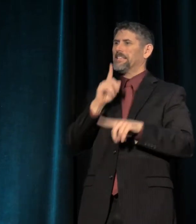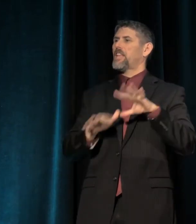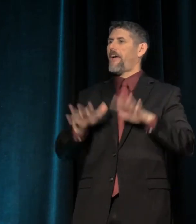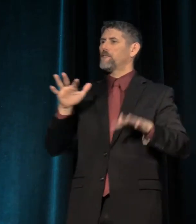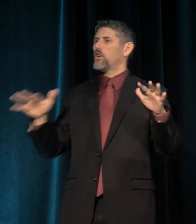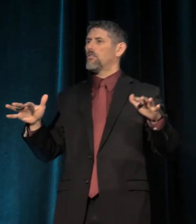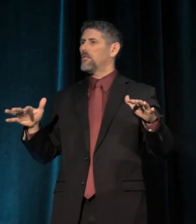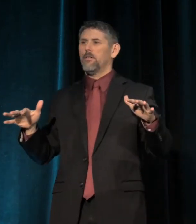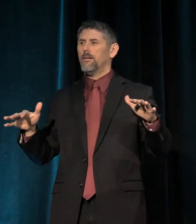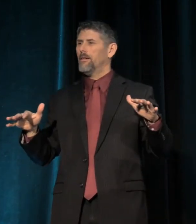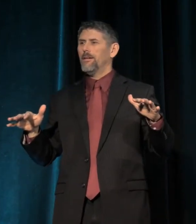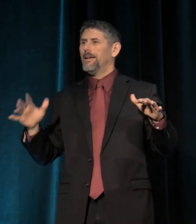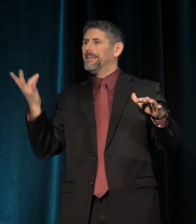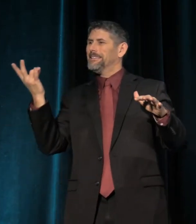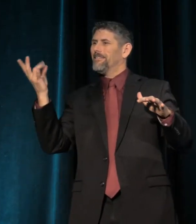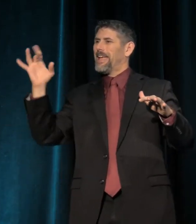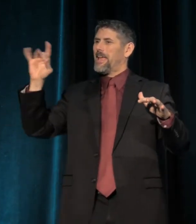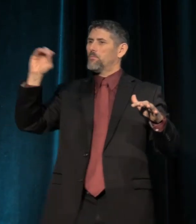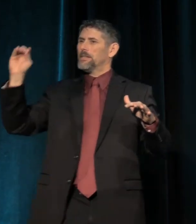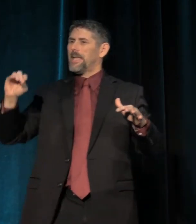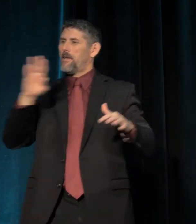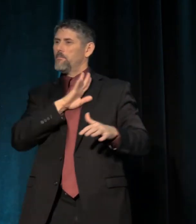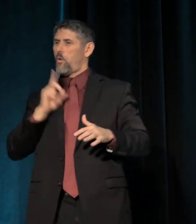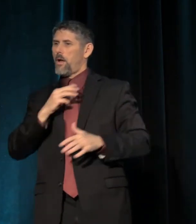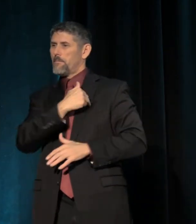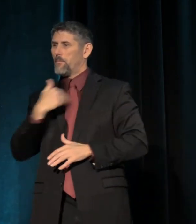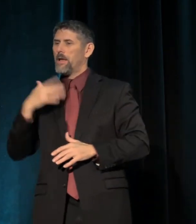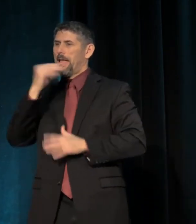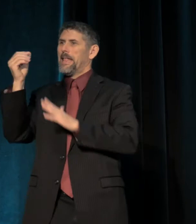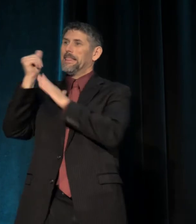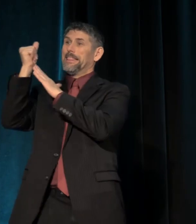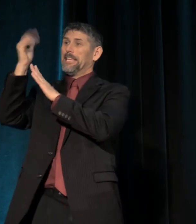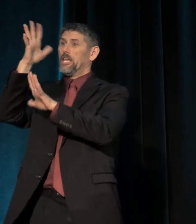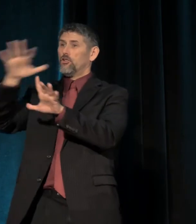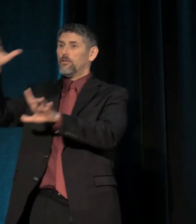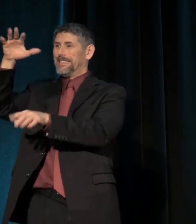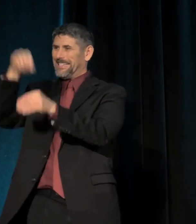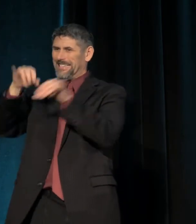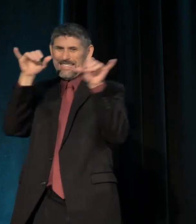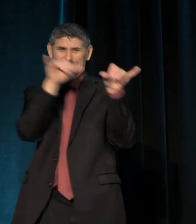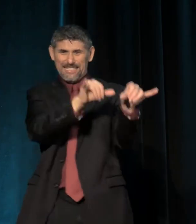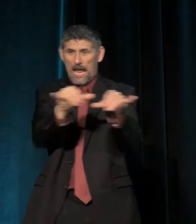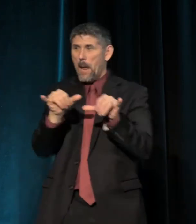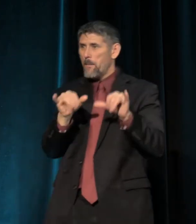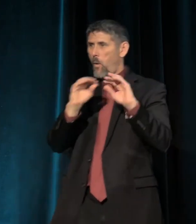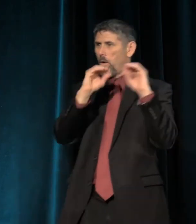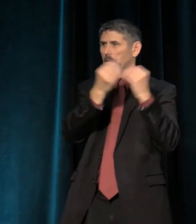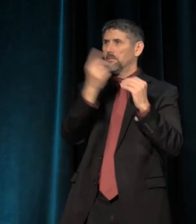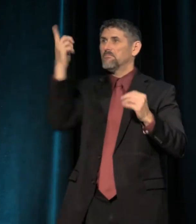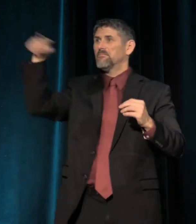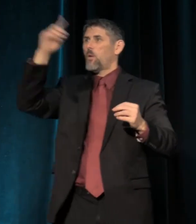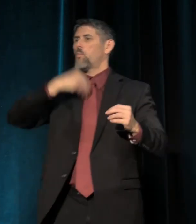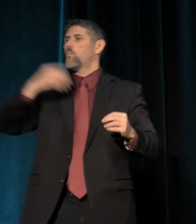And yet 78% of board members and 79% of leadership staff in the same organizations are white,